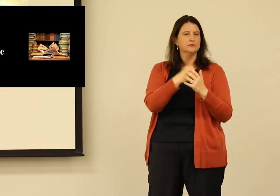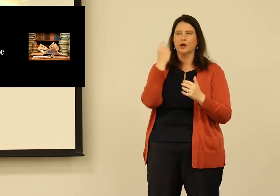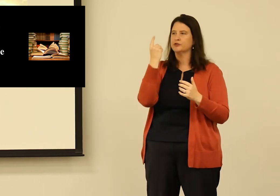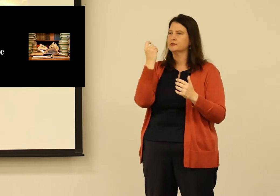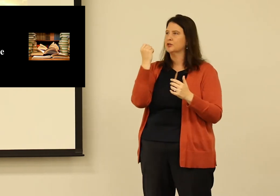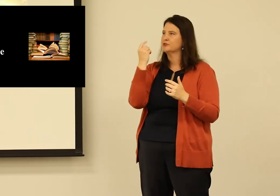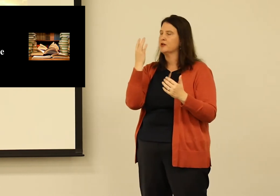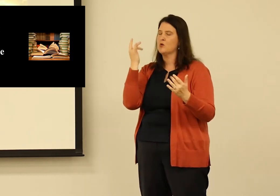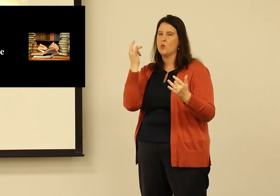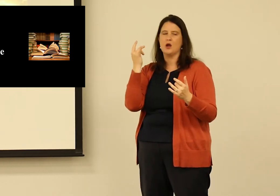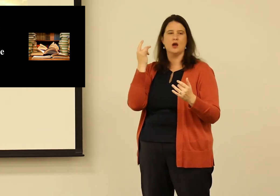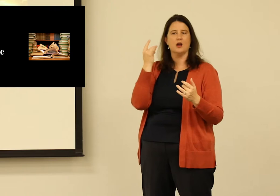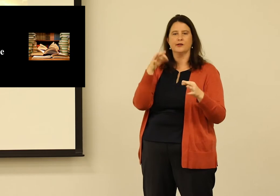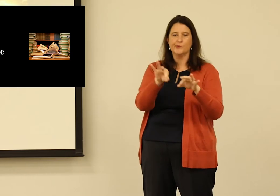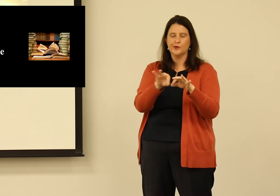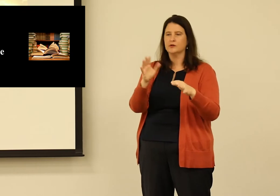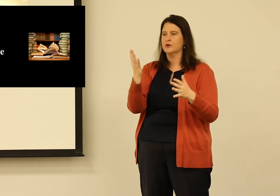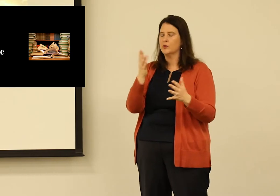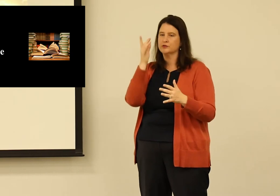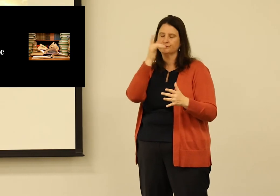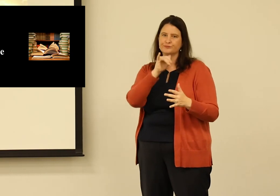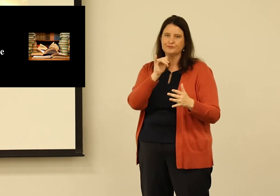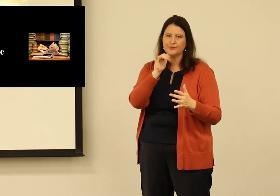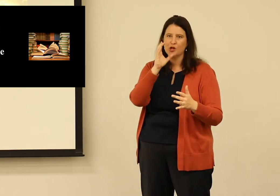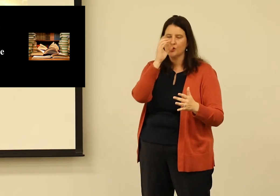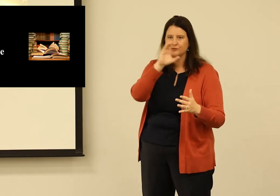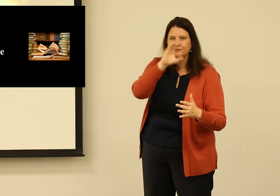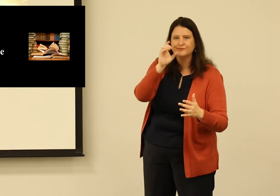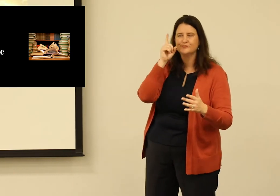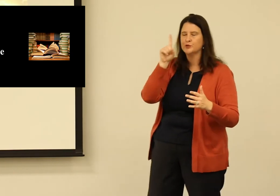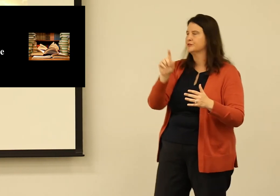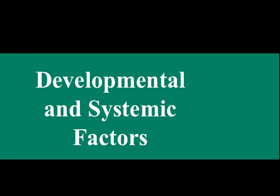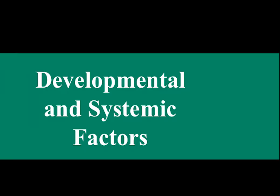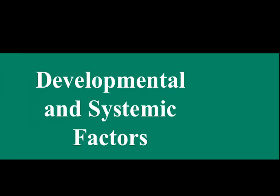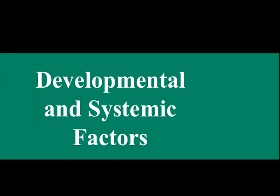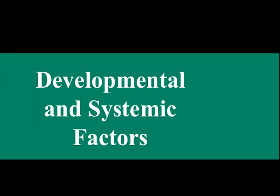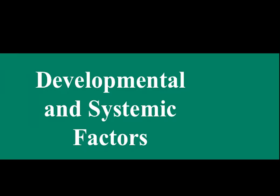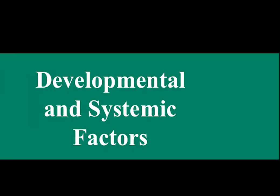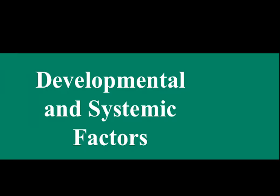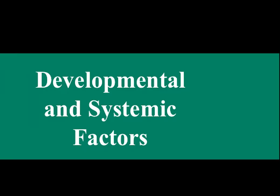it's really educated reading. It's understanding why things are important and why we understand